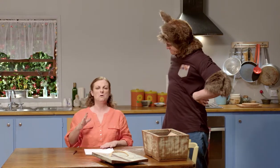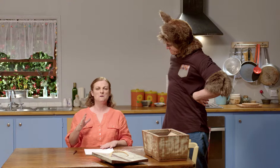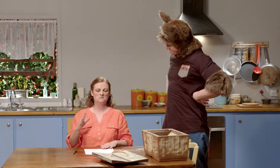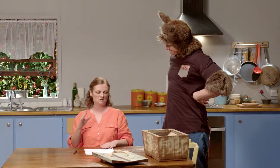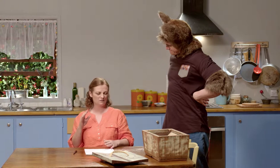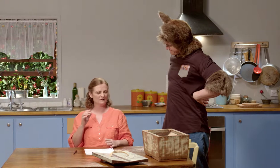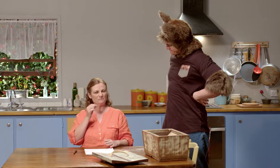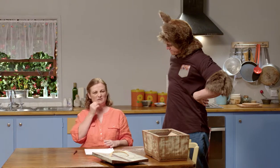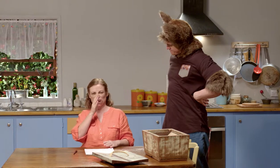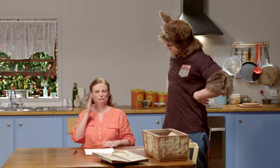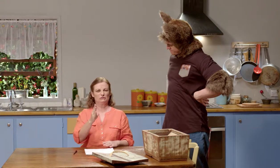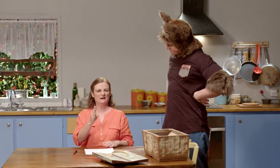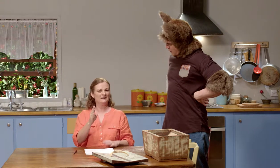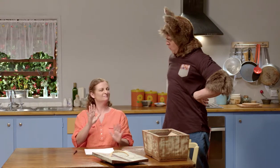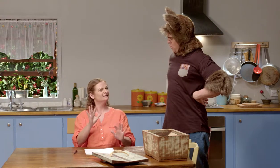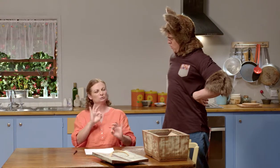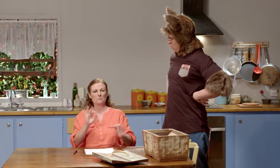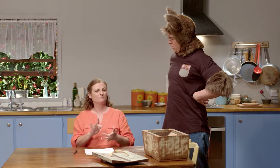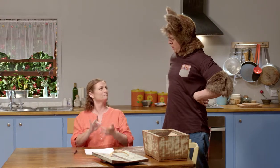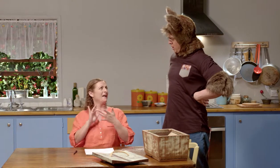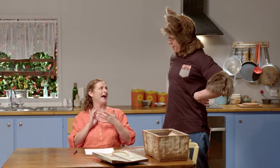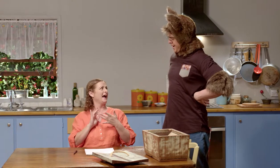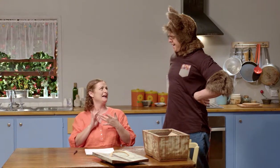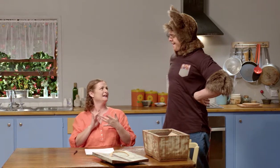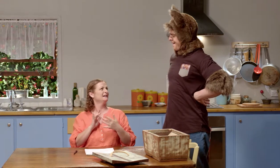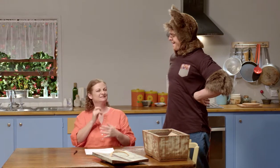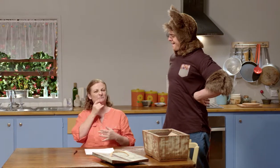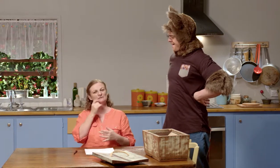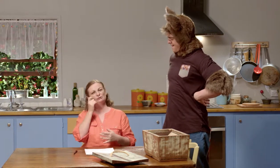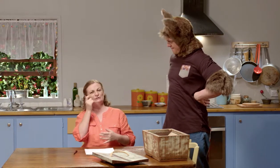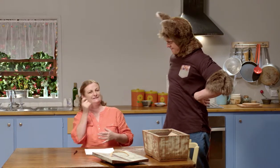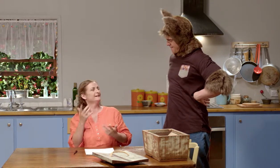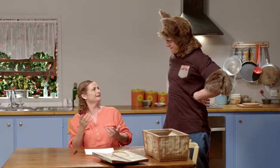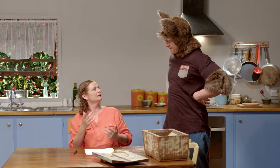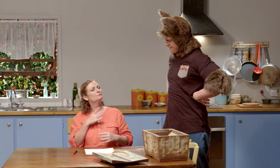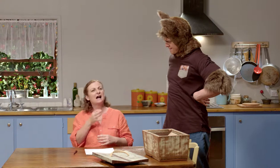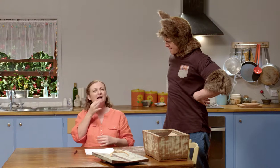that is a bit direct, Possum. It seems a bit cheeky, not very polite.